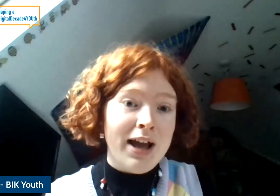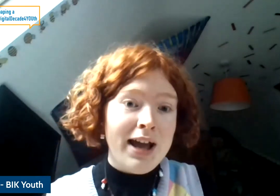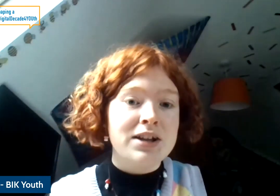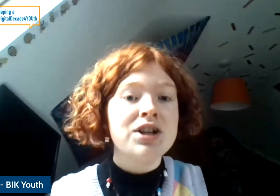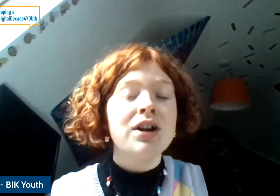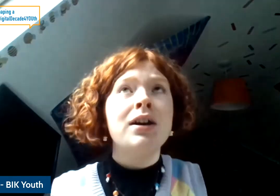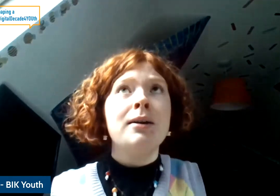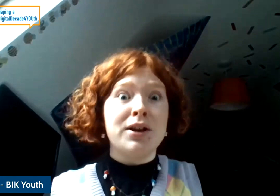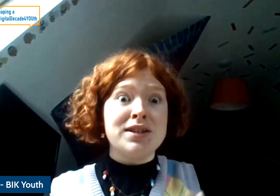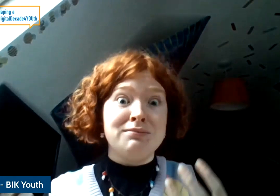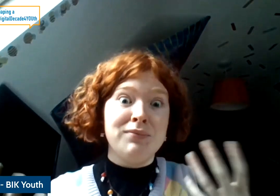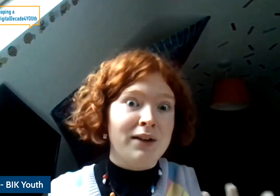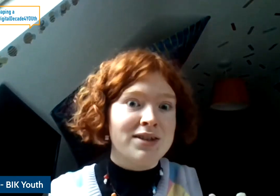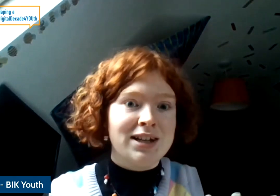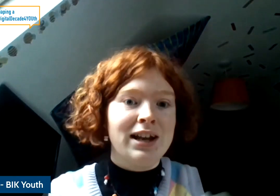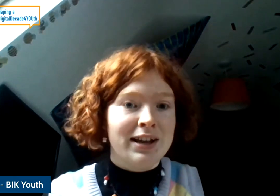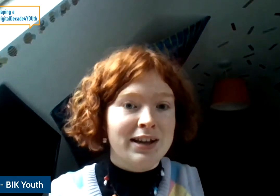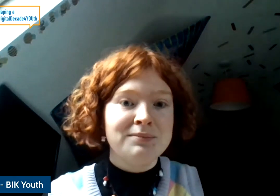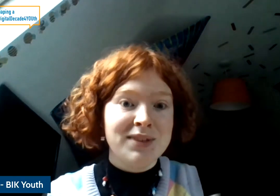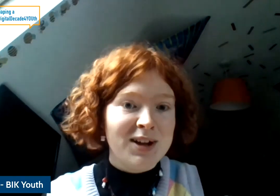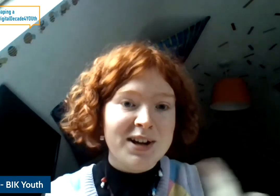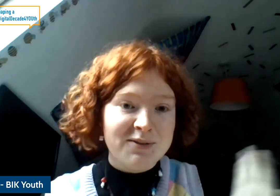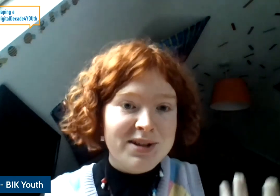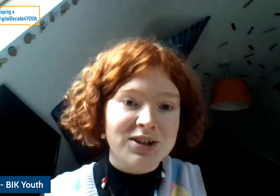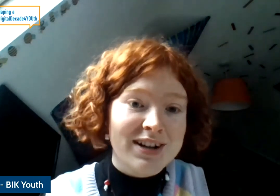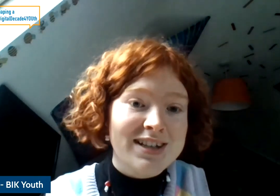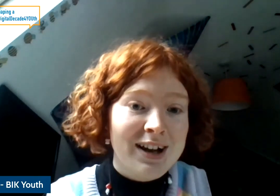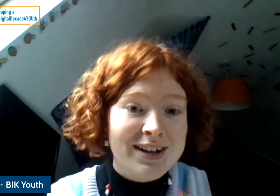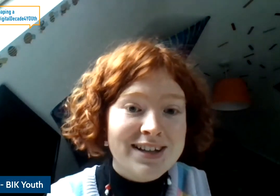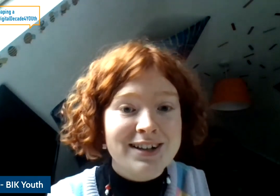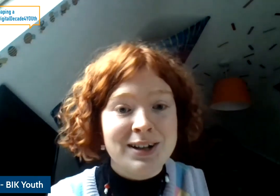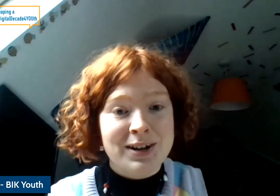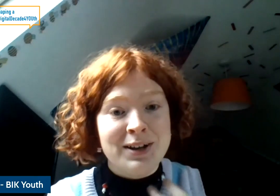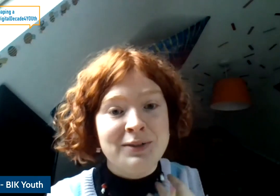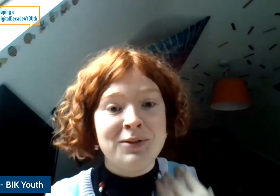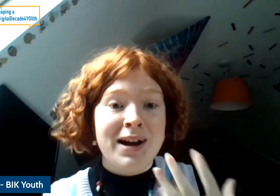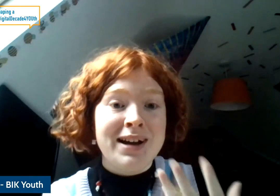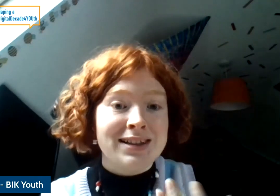learn possess from people their own age, leaker from each other is easier than